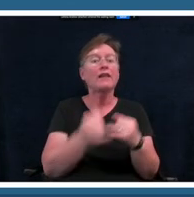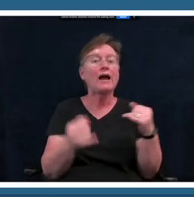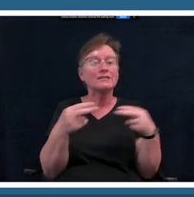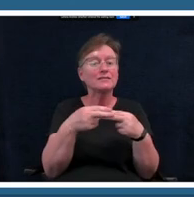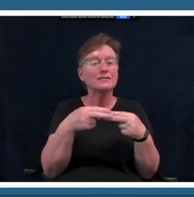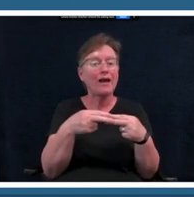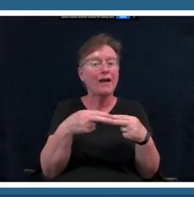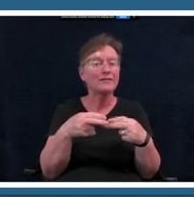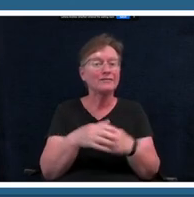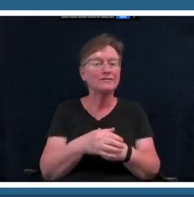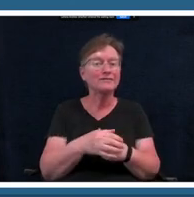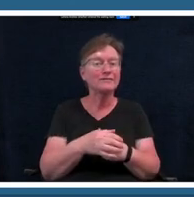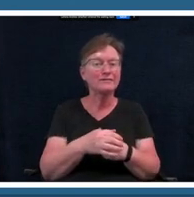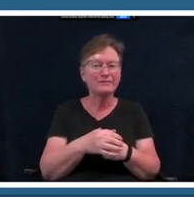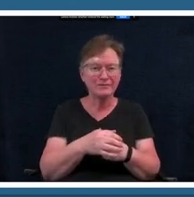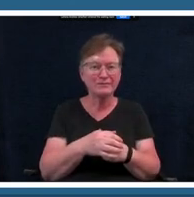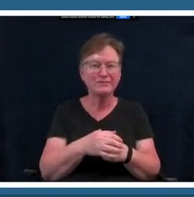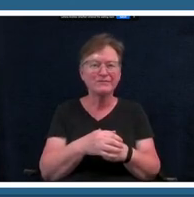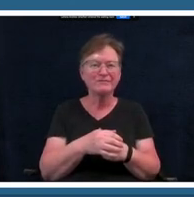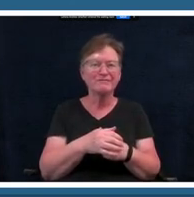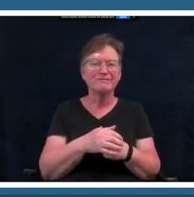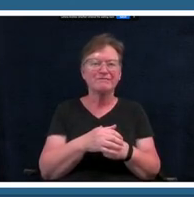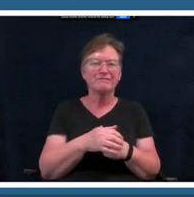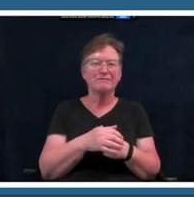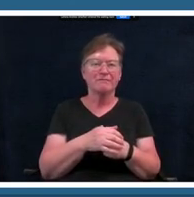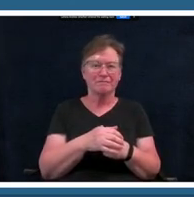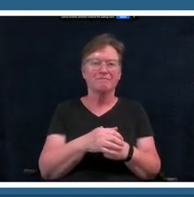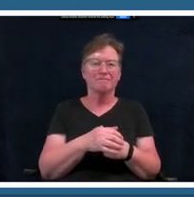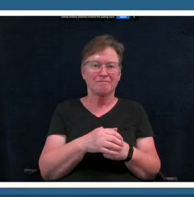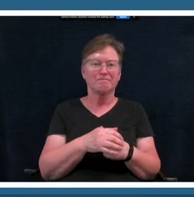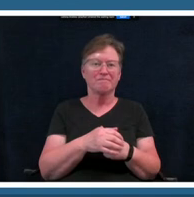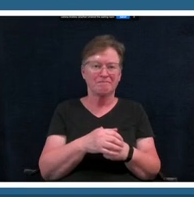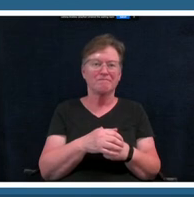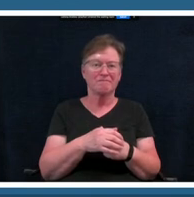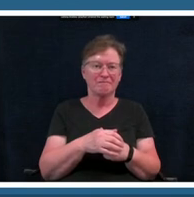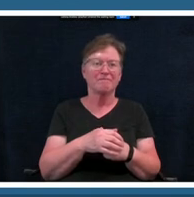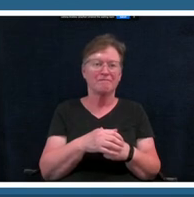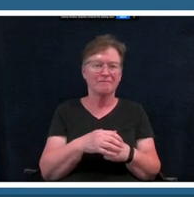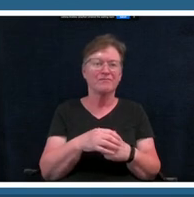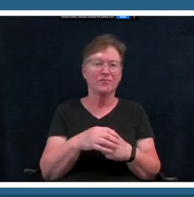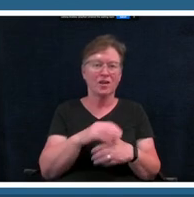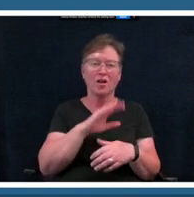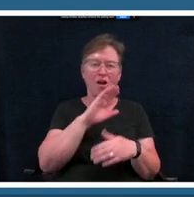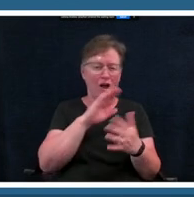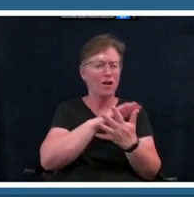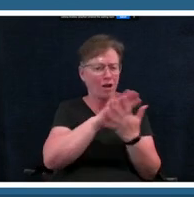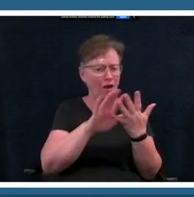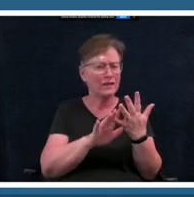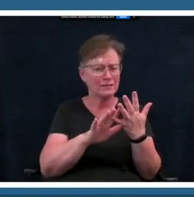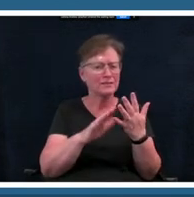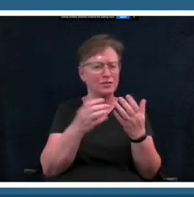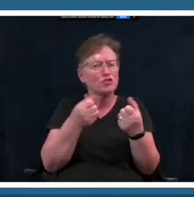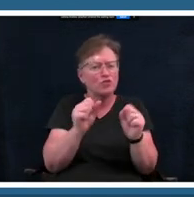so these are the things that you know we want you all to to try for yourself um